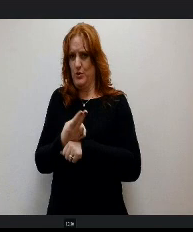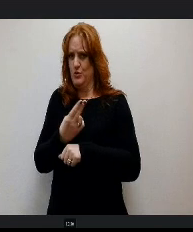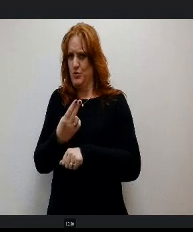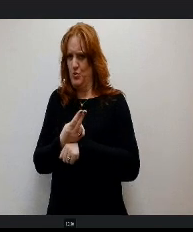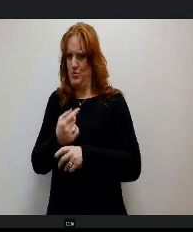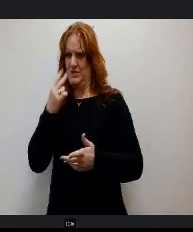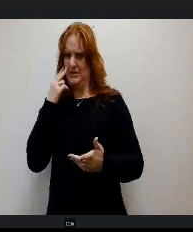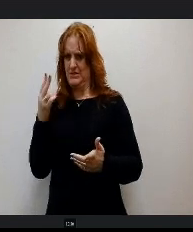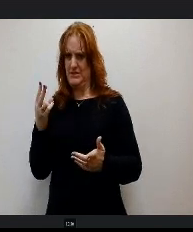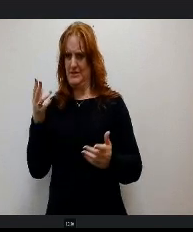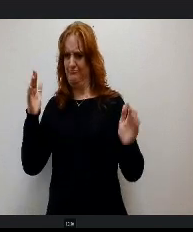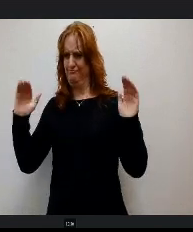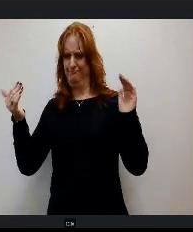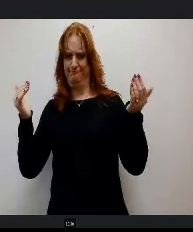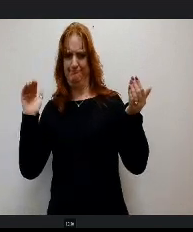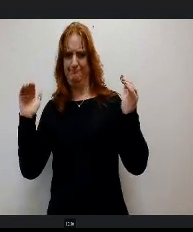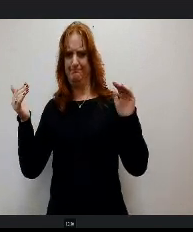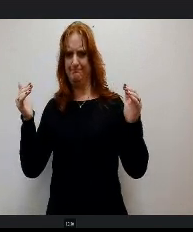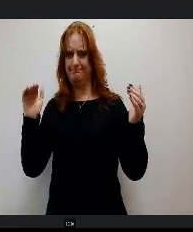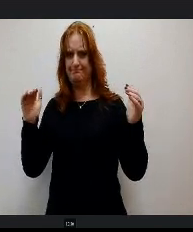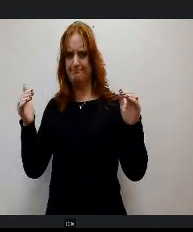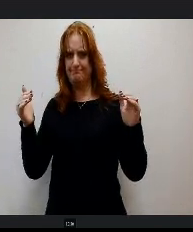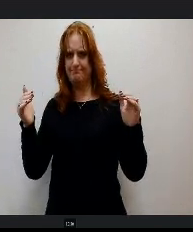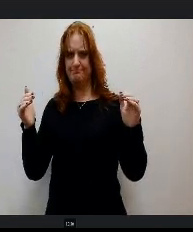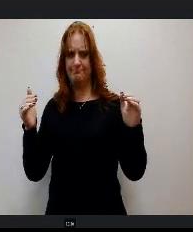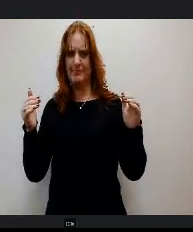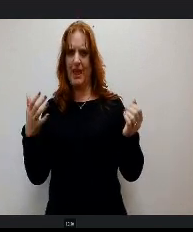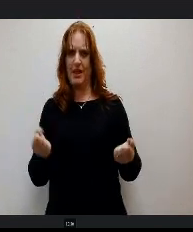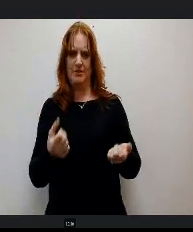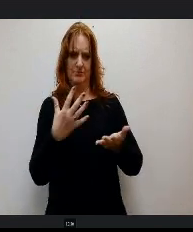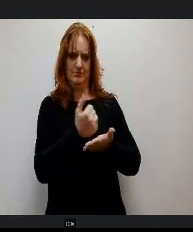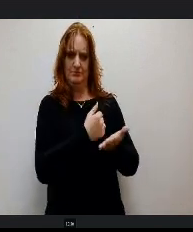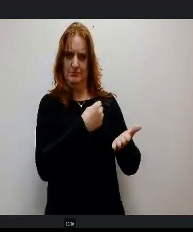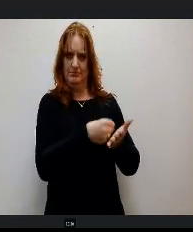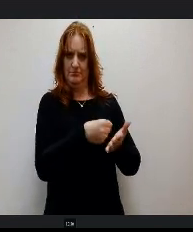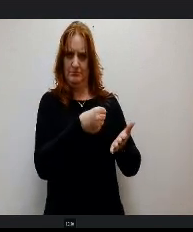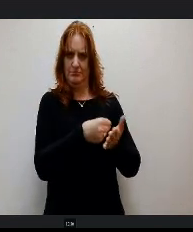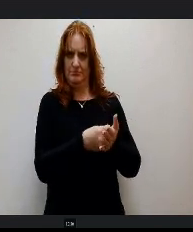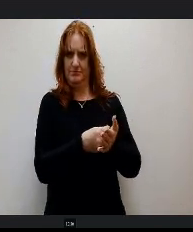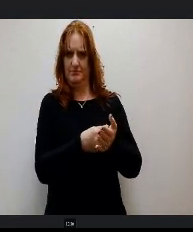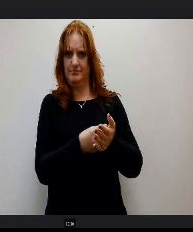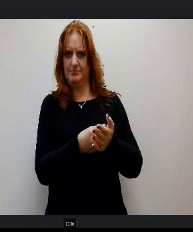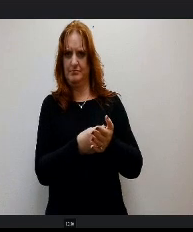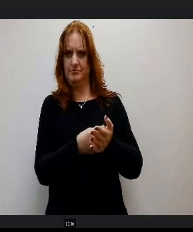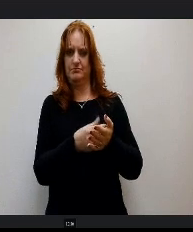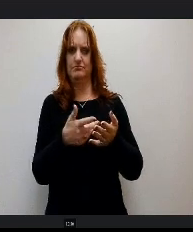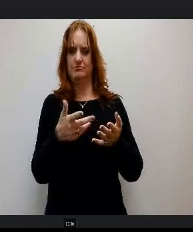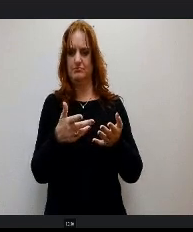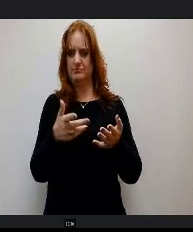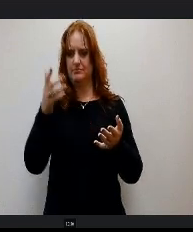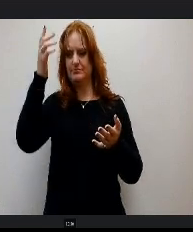salaries compare our compensation packages es compare. Geographically for administrators is a